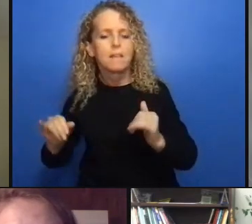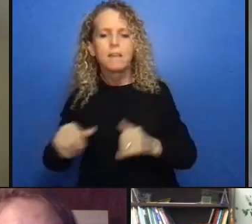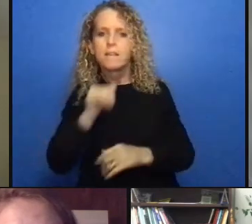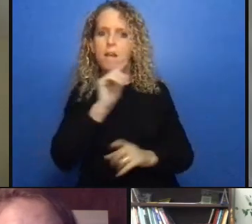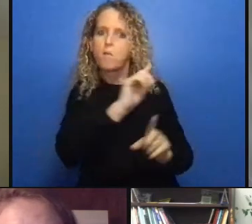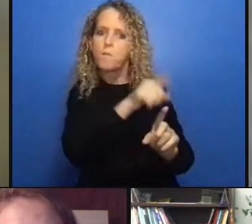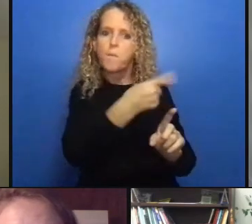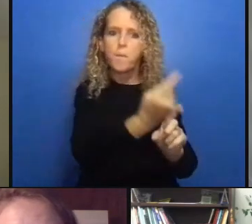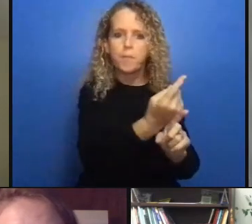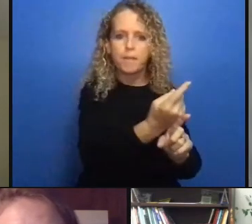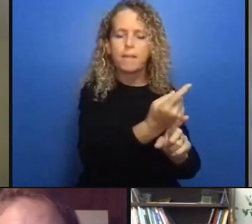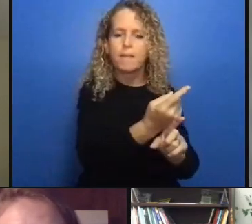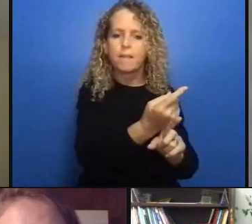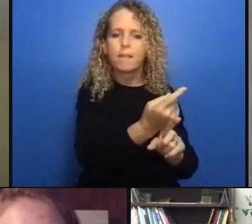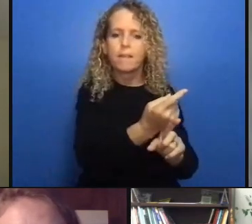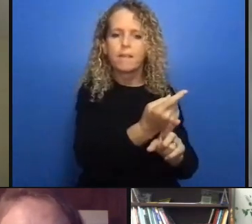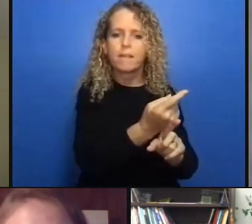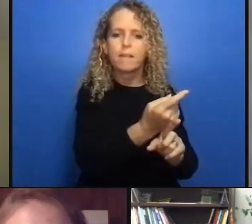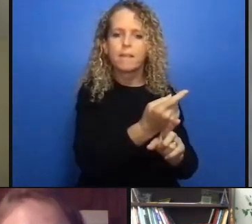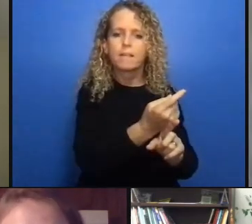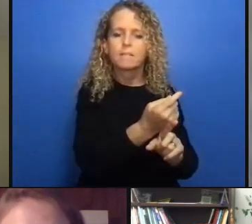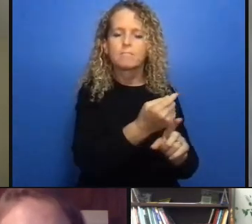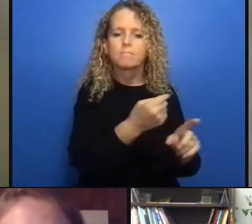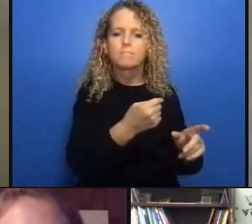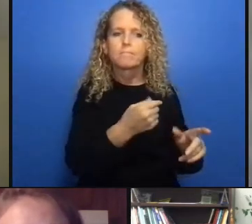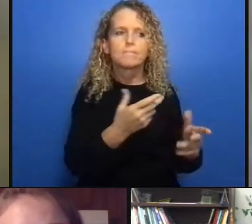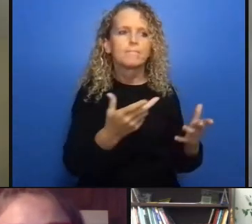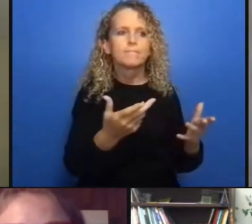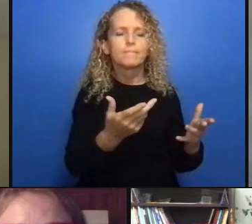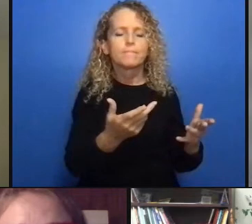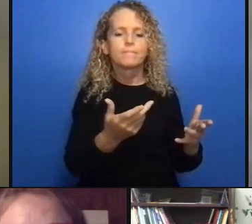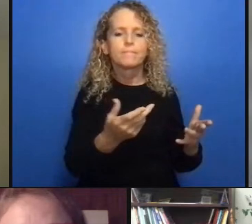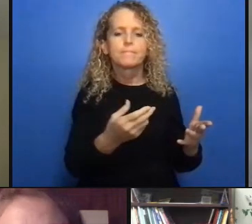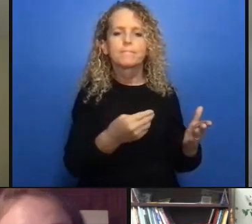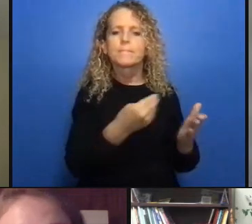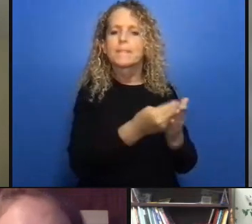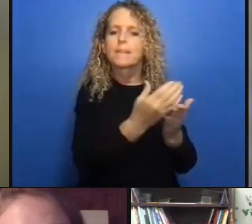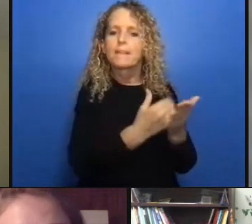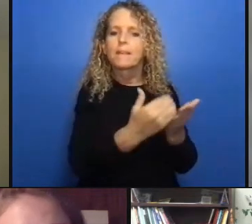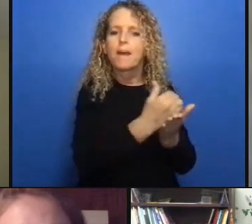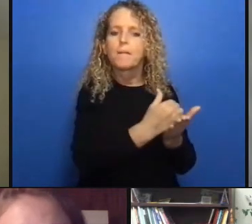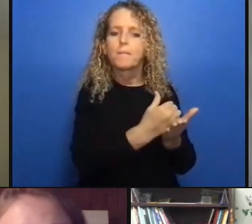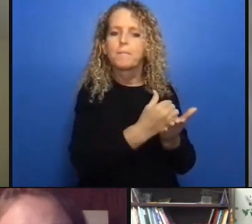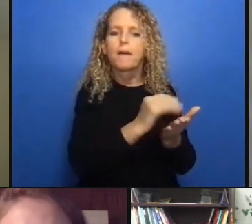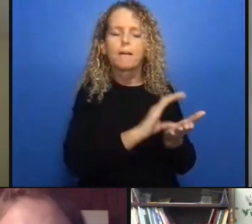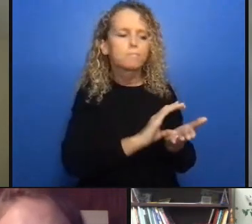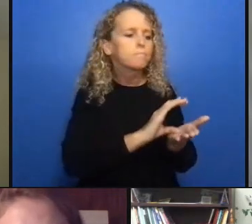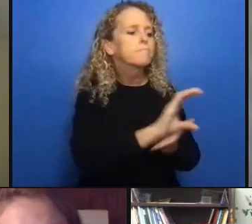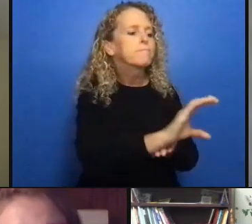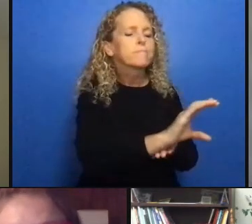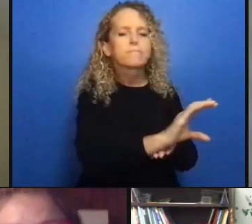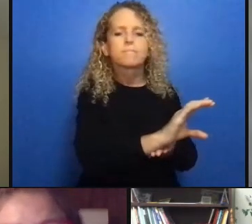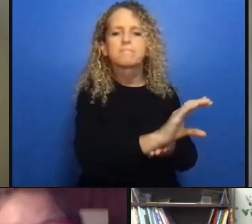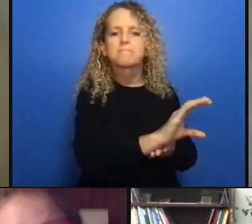my favorite papers whereas allegra macleod's paper is the first that i'll mention which is